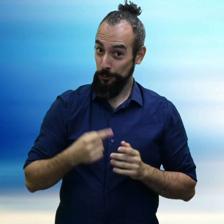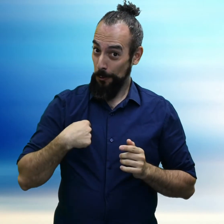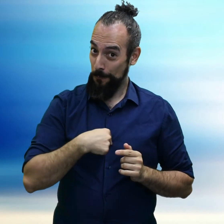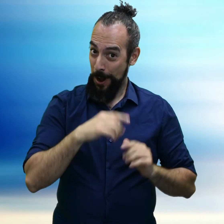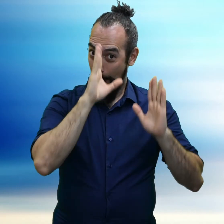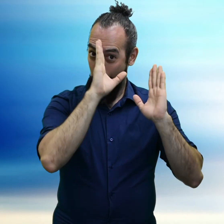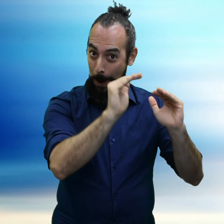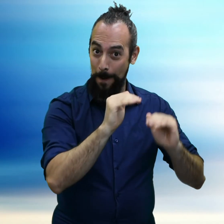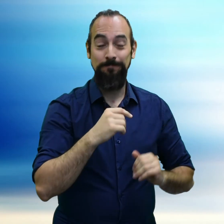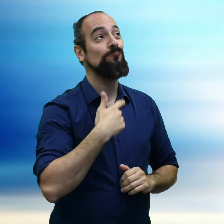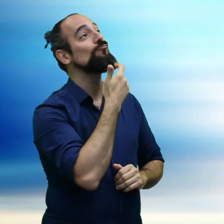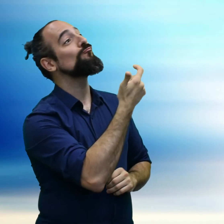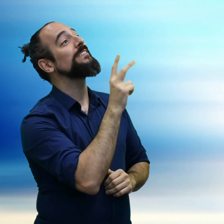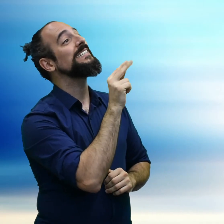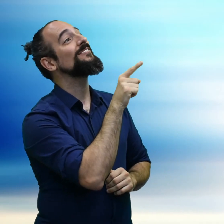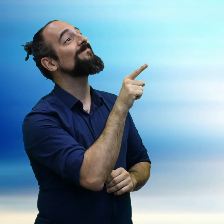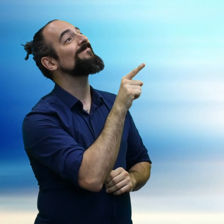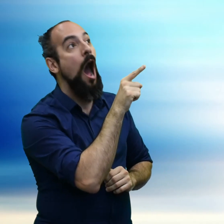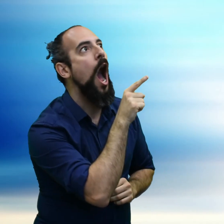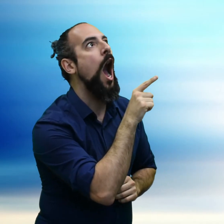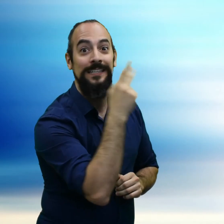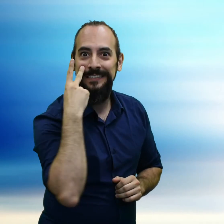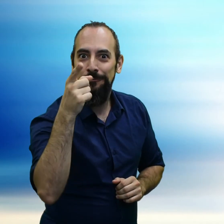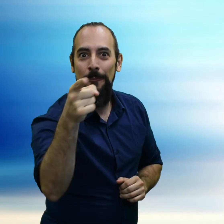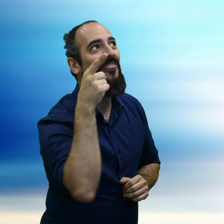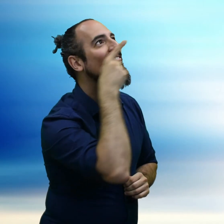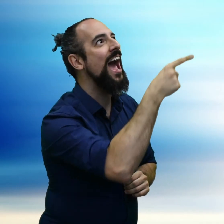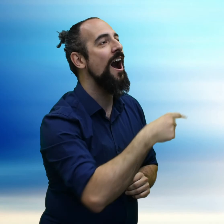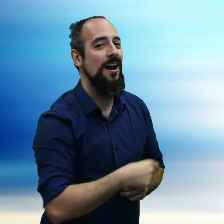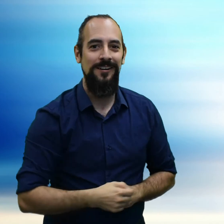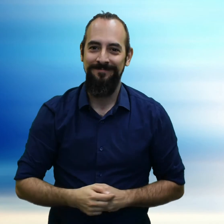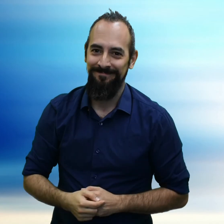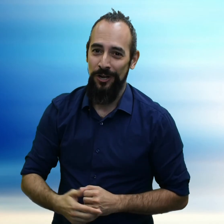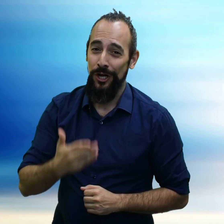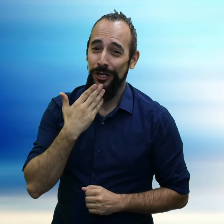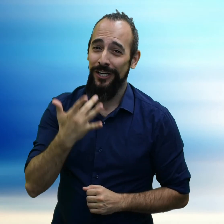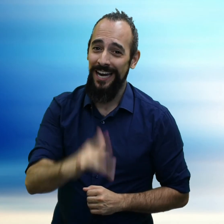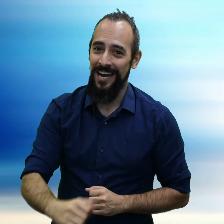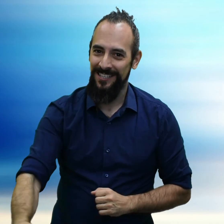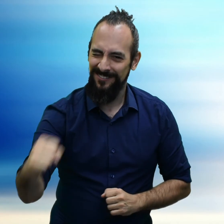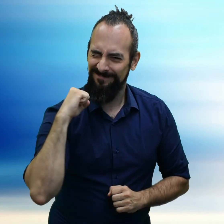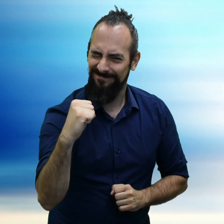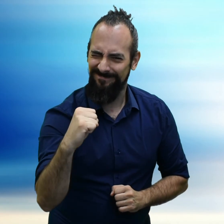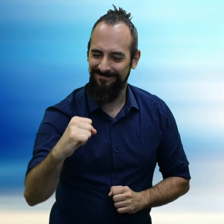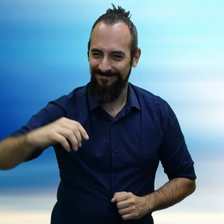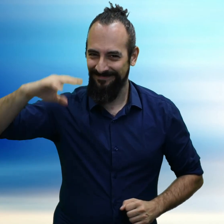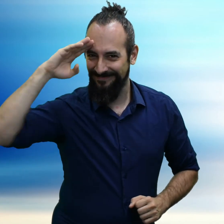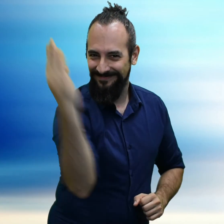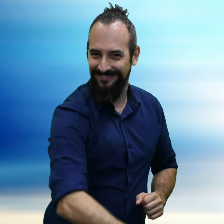We hope to see you on TV! Good luck. Go for it and bye for now!